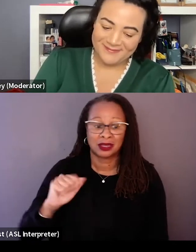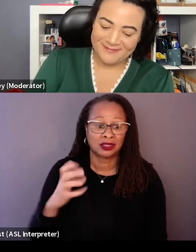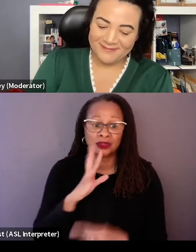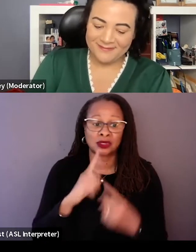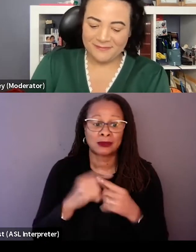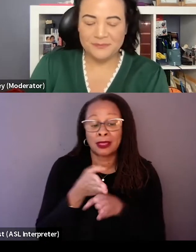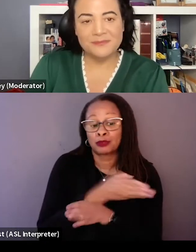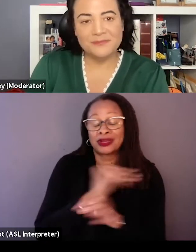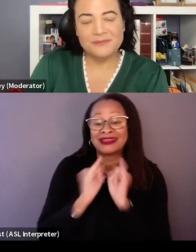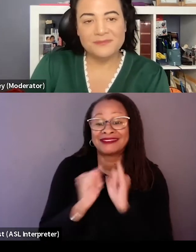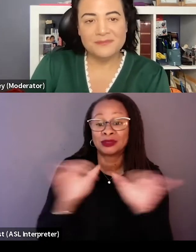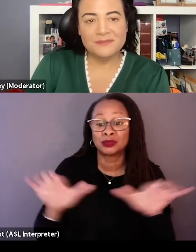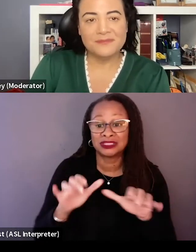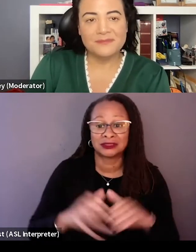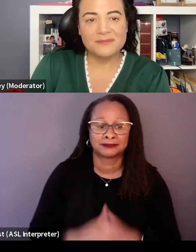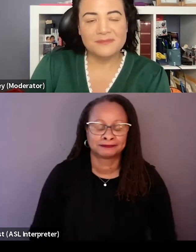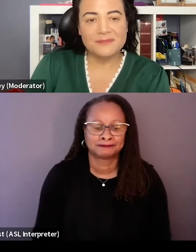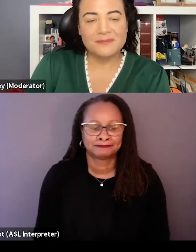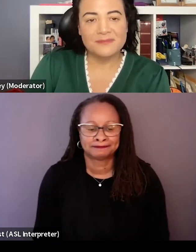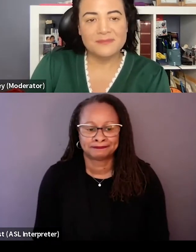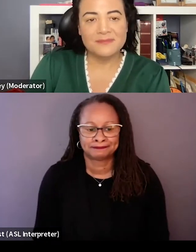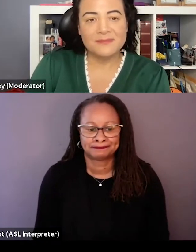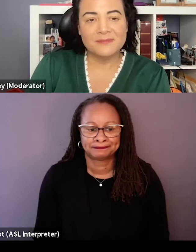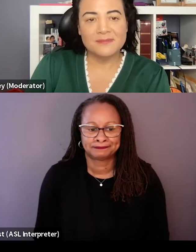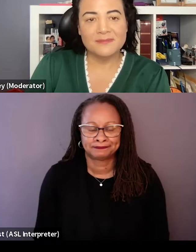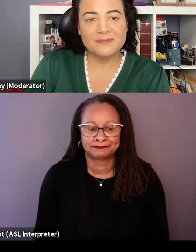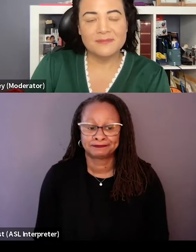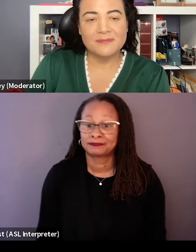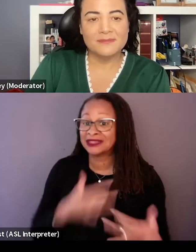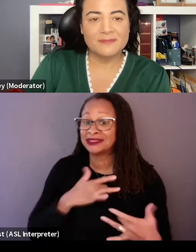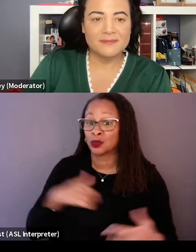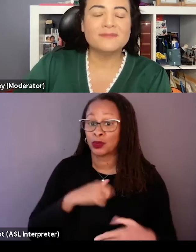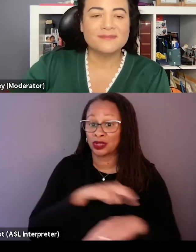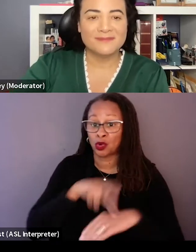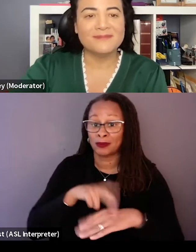Yeah, so, sure. So, where we normally start is reading as much as we possibly can.